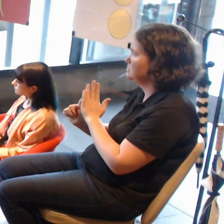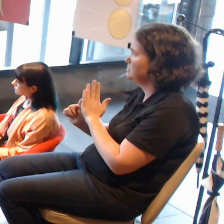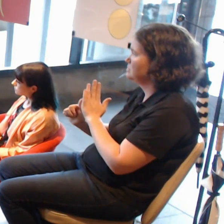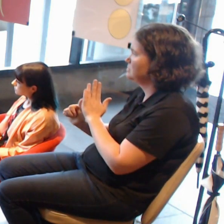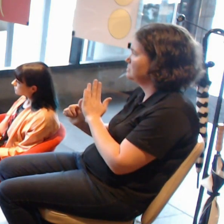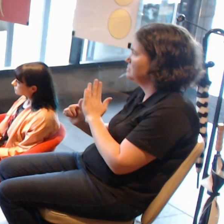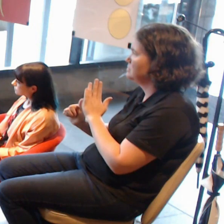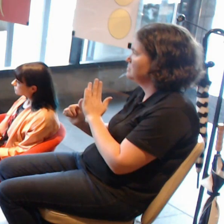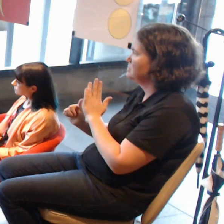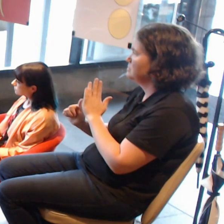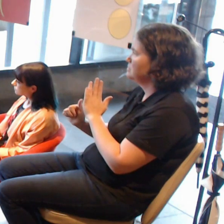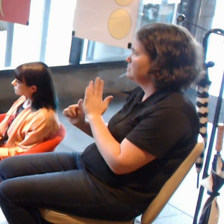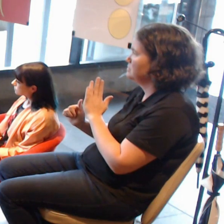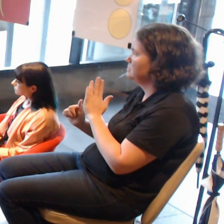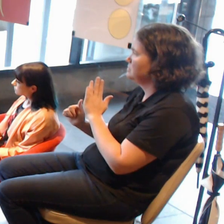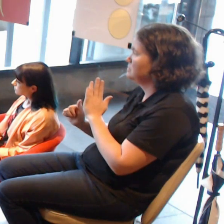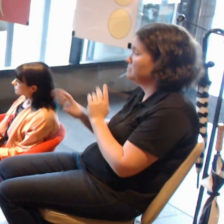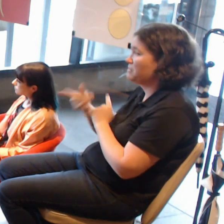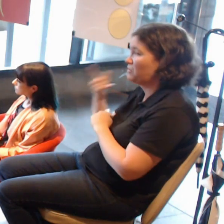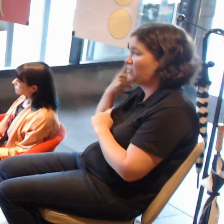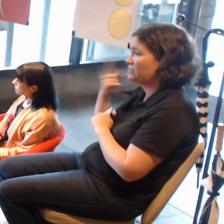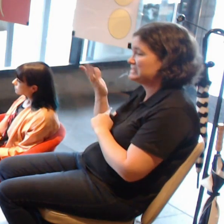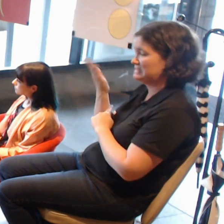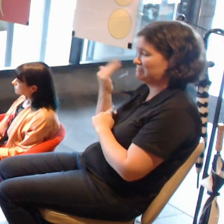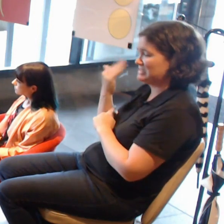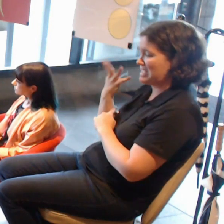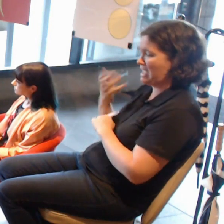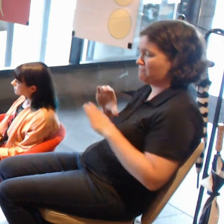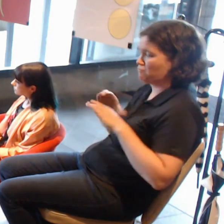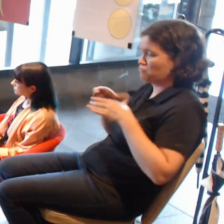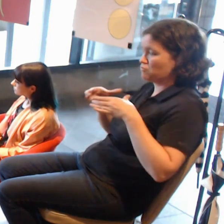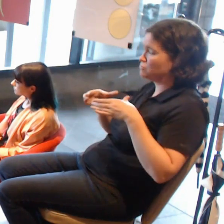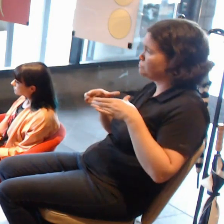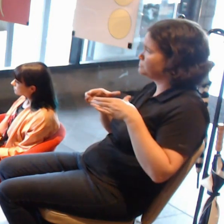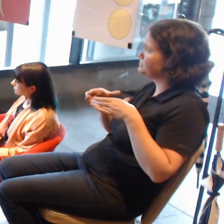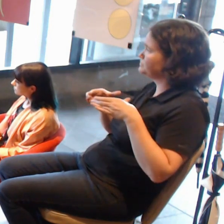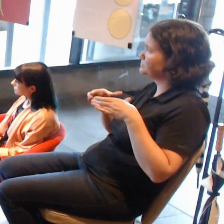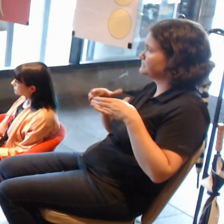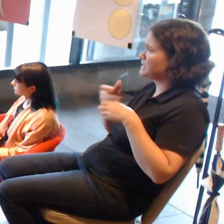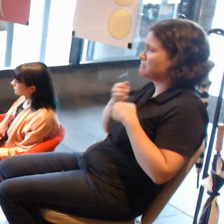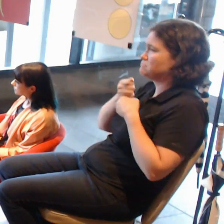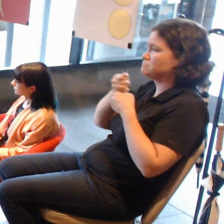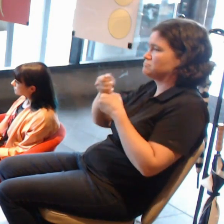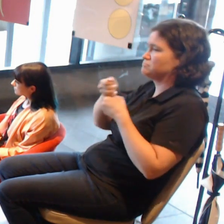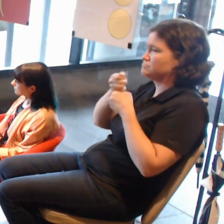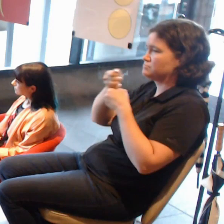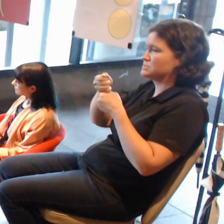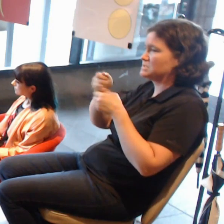you might have seen that there was protest a Jackson Pollock exhibition at MoMA,